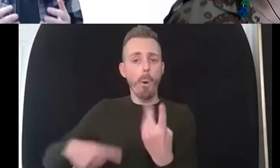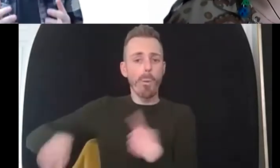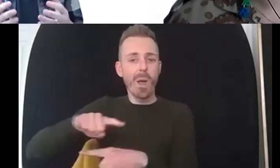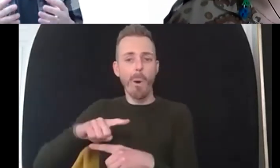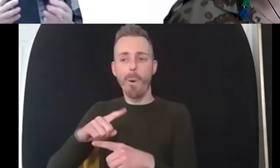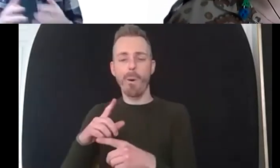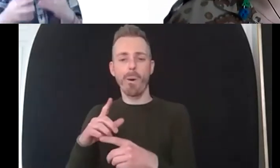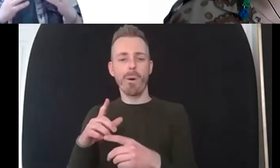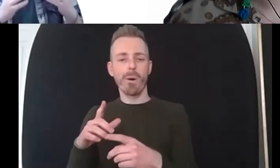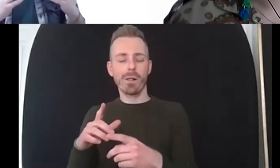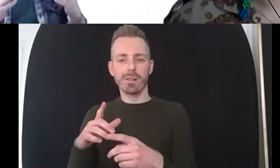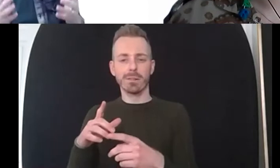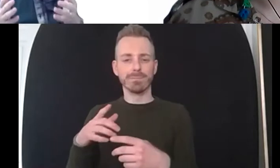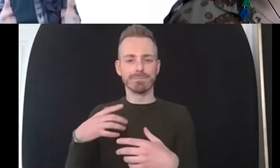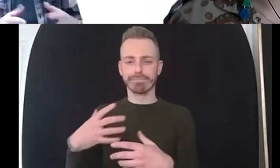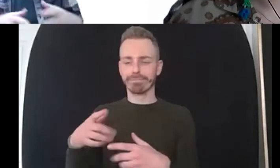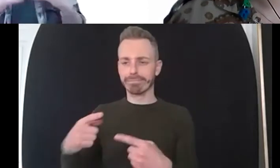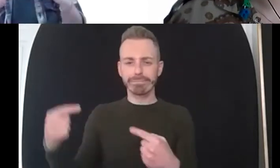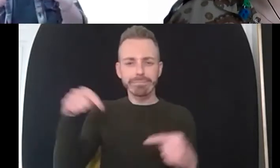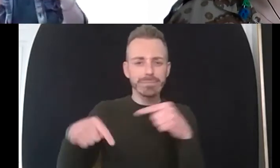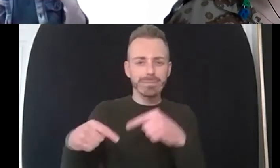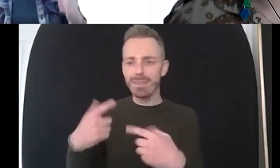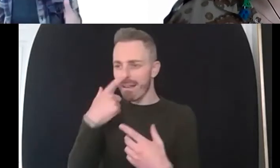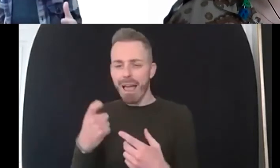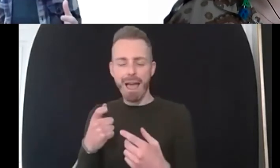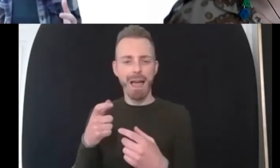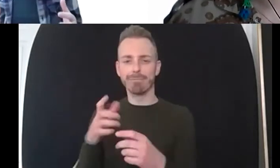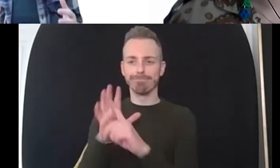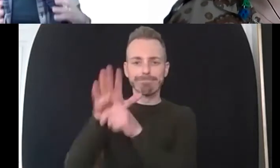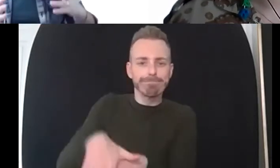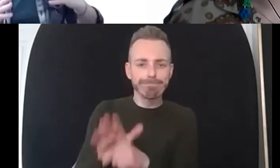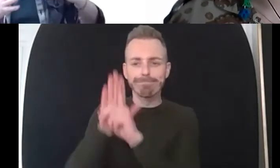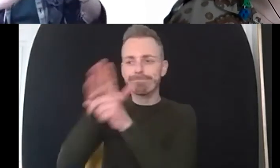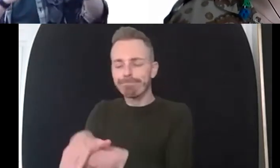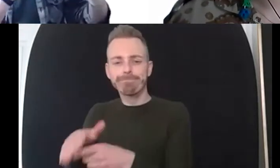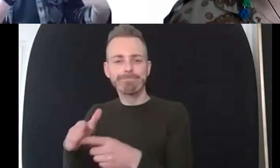extent so whether it's internalized homophobia or internalized depression uh we end up going with